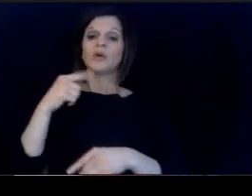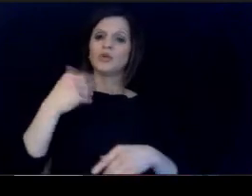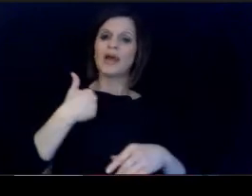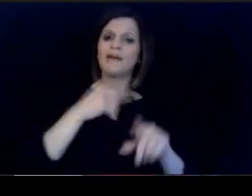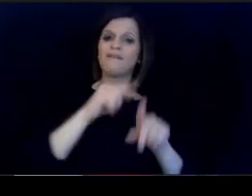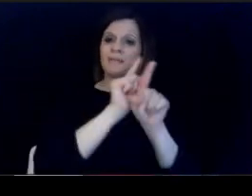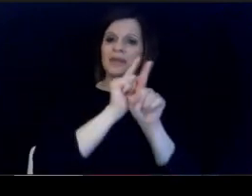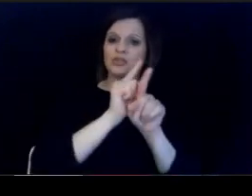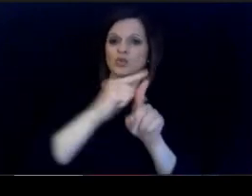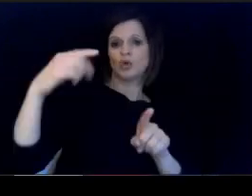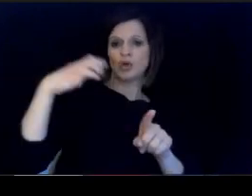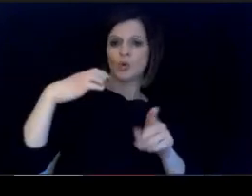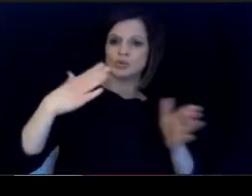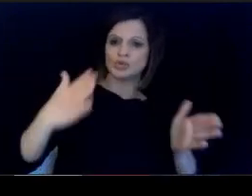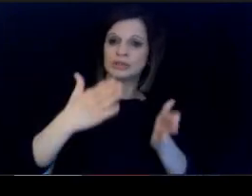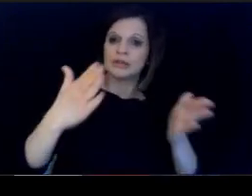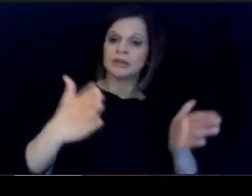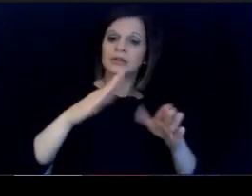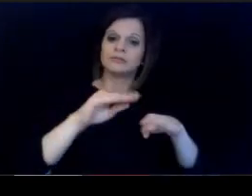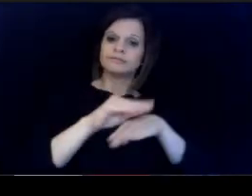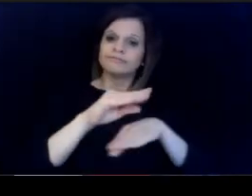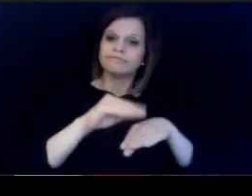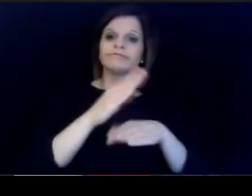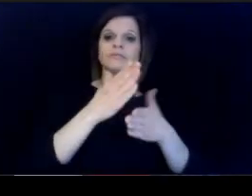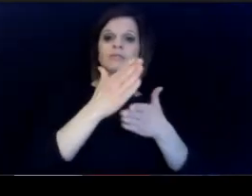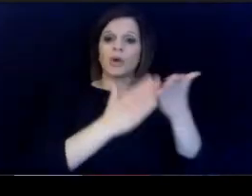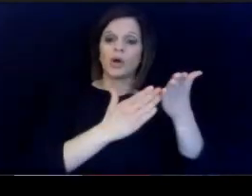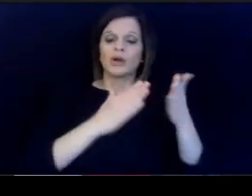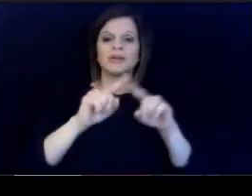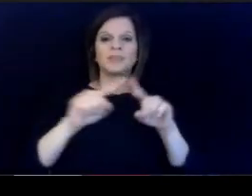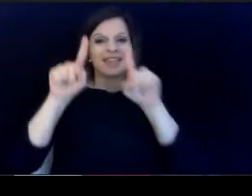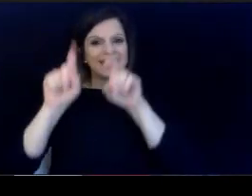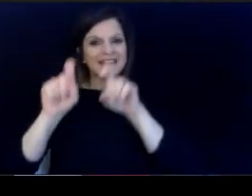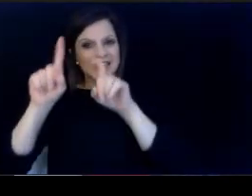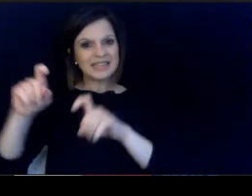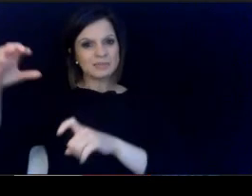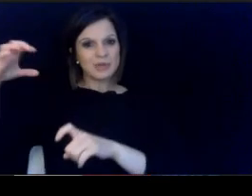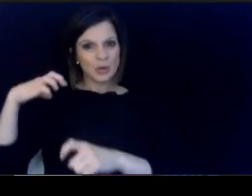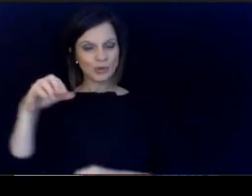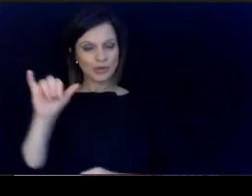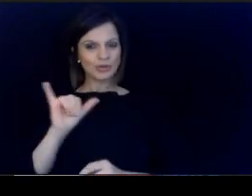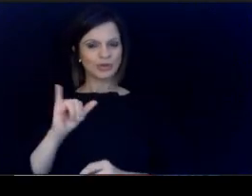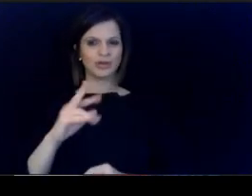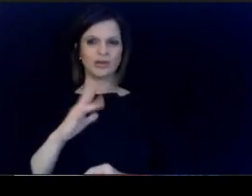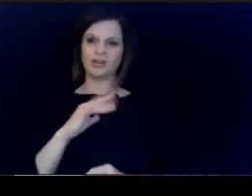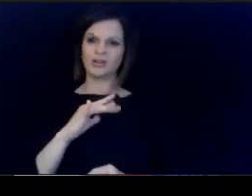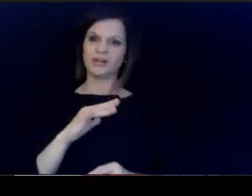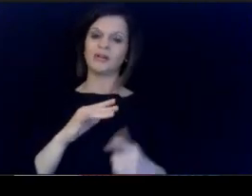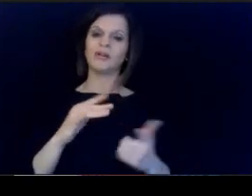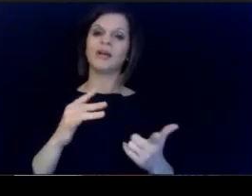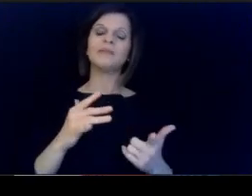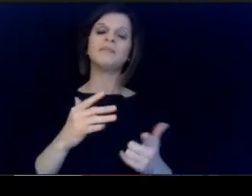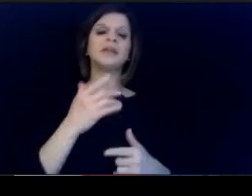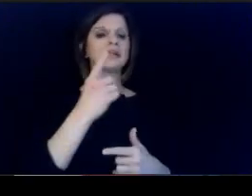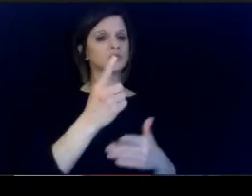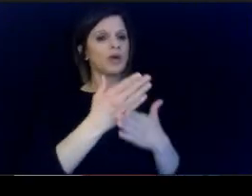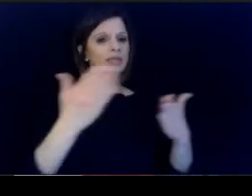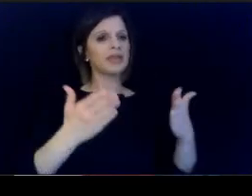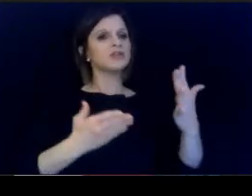you also have the assessment. coaching as well. It's one thing to matriculate through the program. It's another thing to graduate.